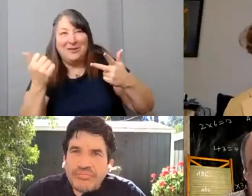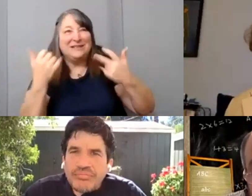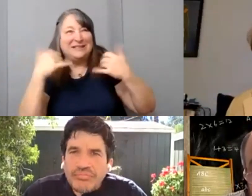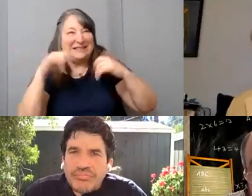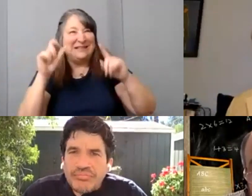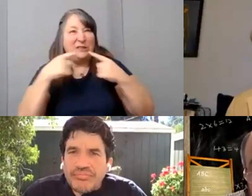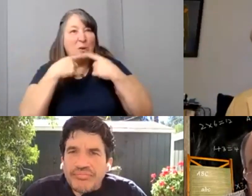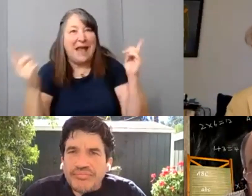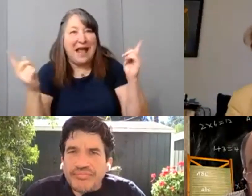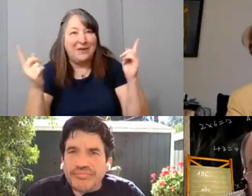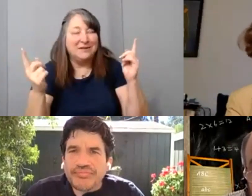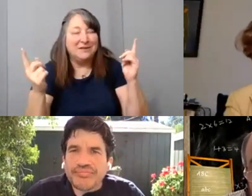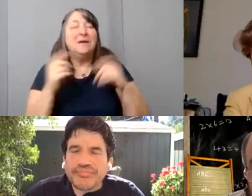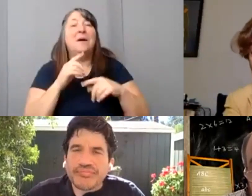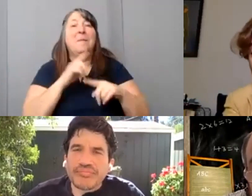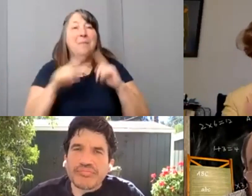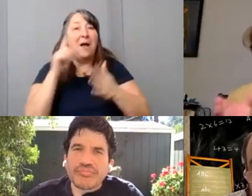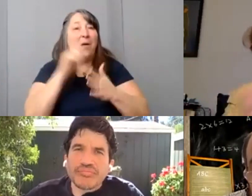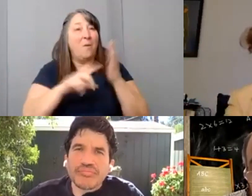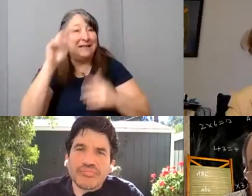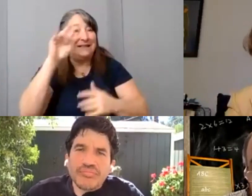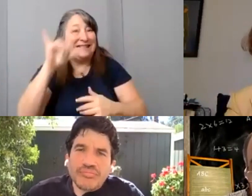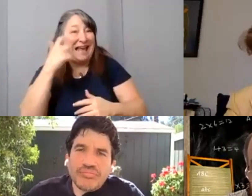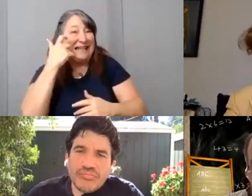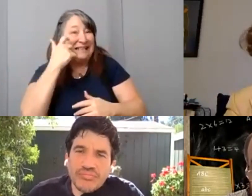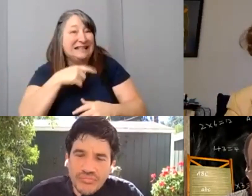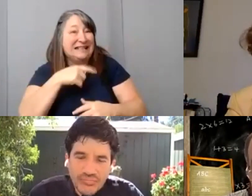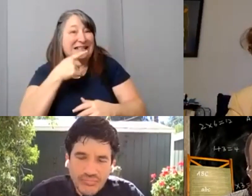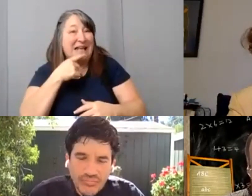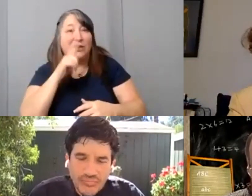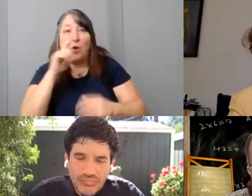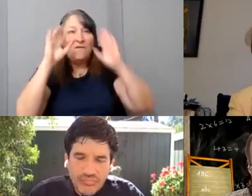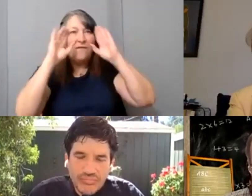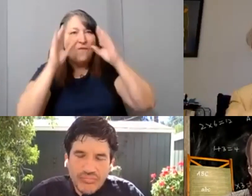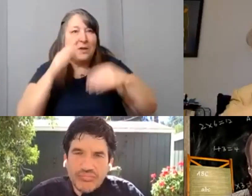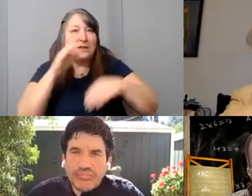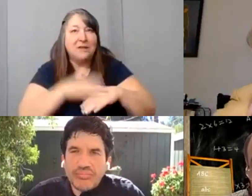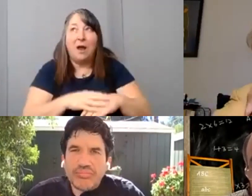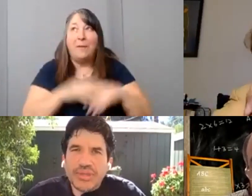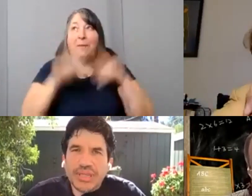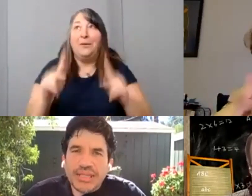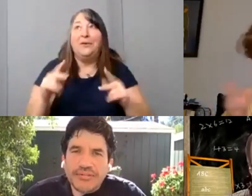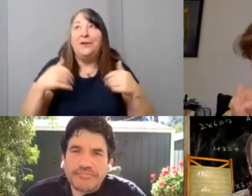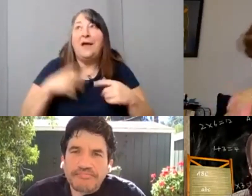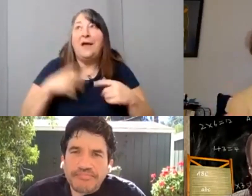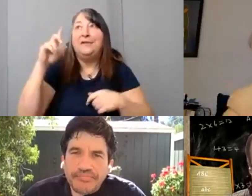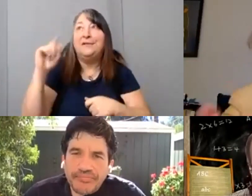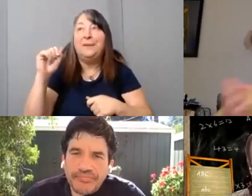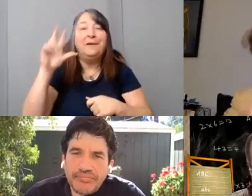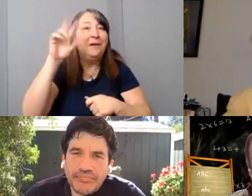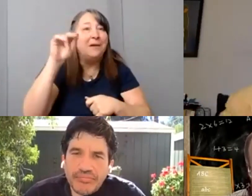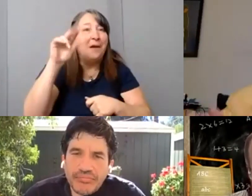is very important, because you know, you don't have to focus on the disability. You know and again sometimes it could be a part of, you know,